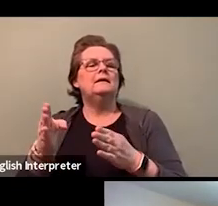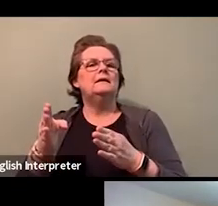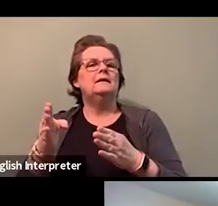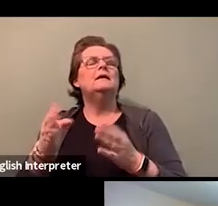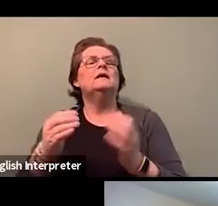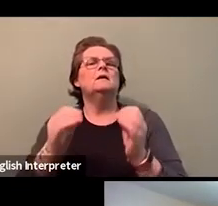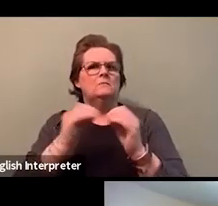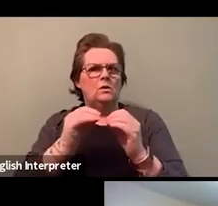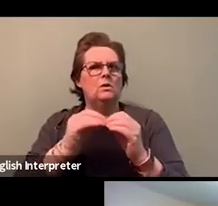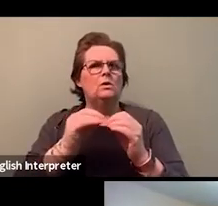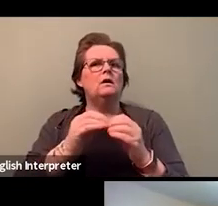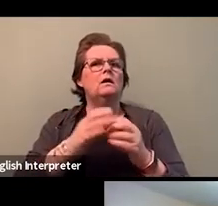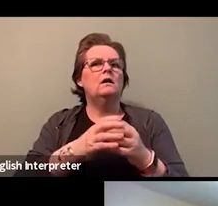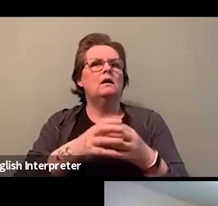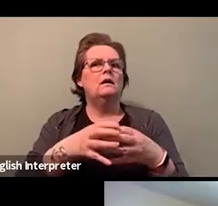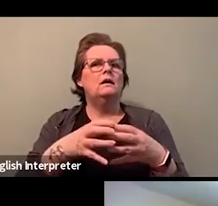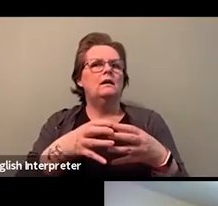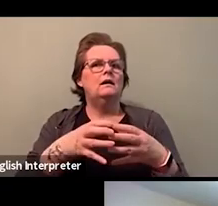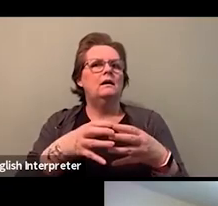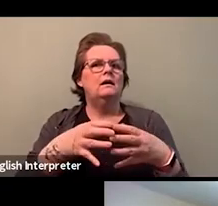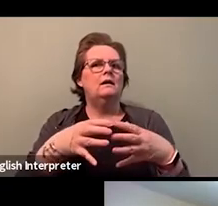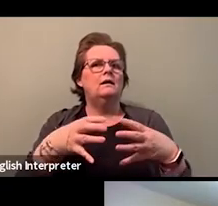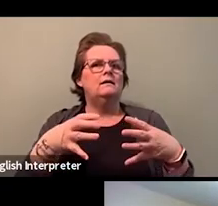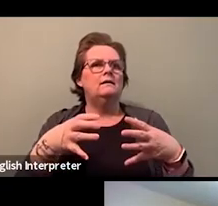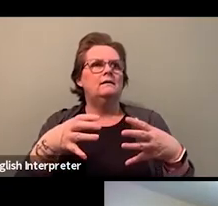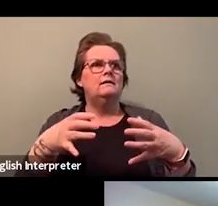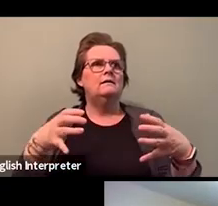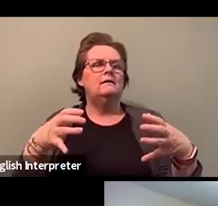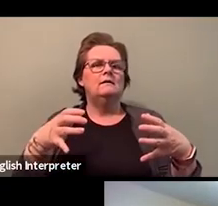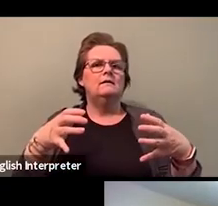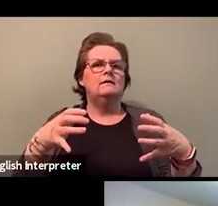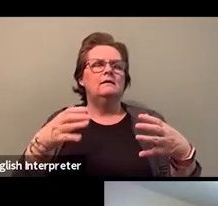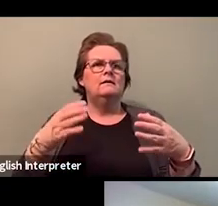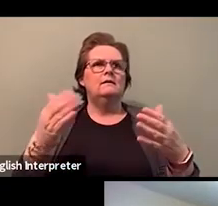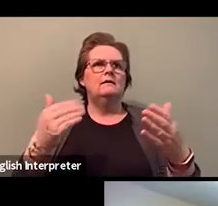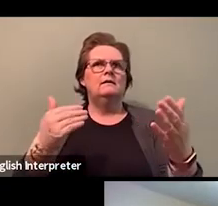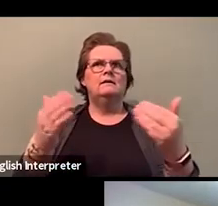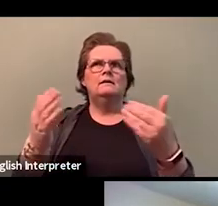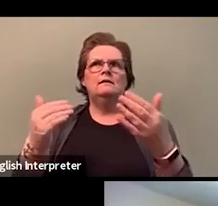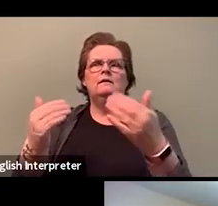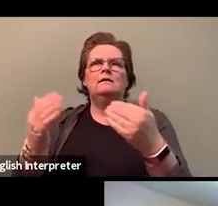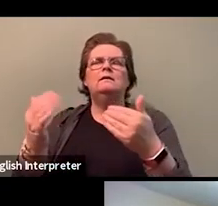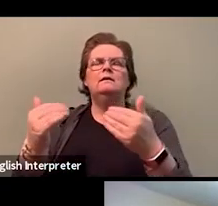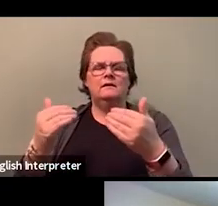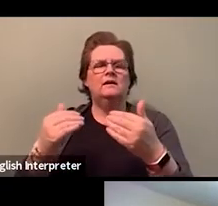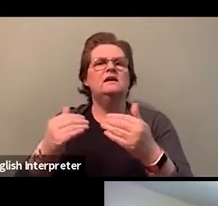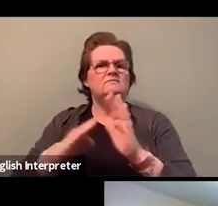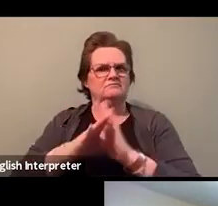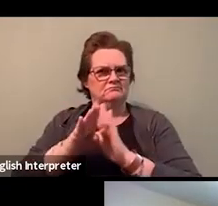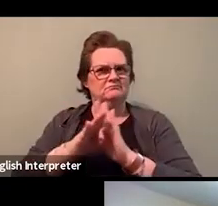and to find a way to have their voices being heard. And together as a group of folks,